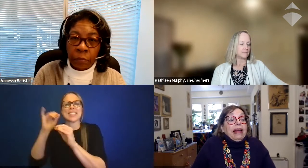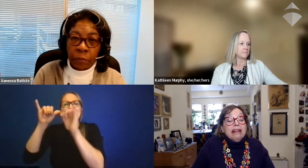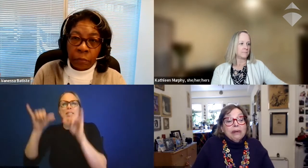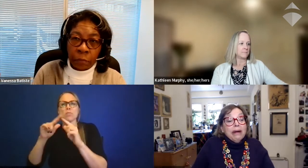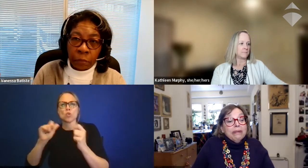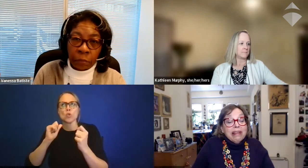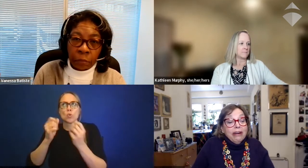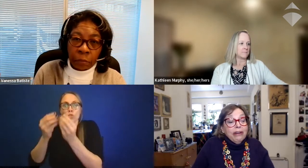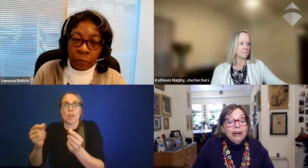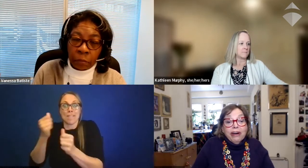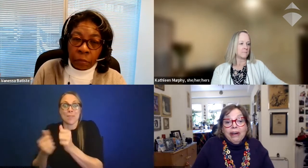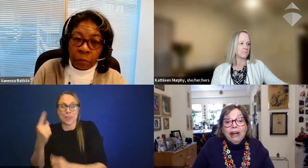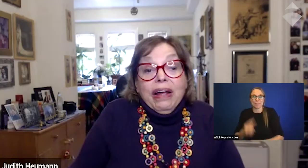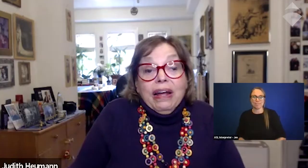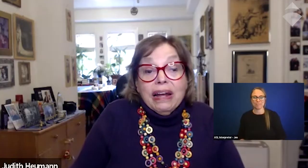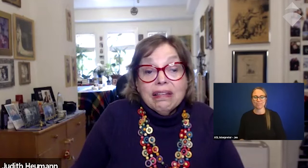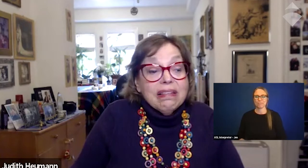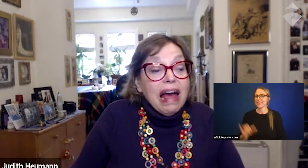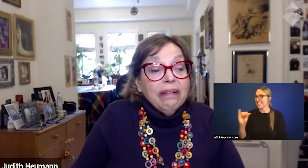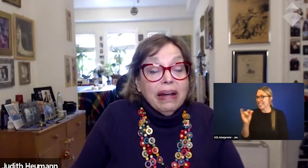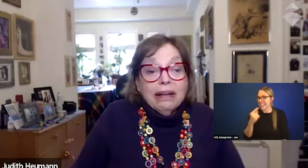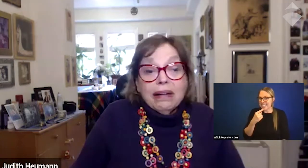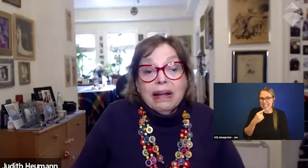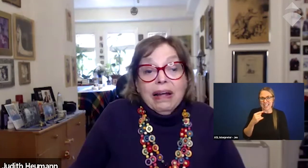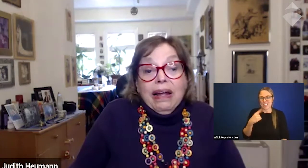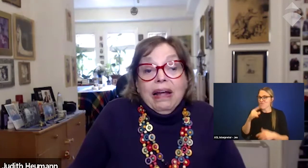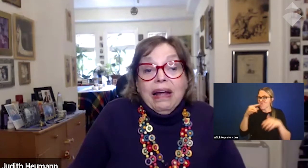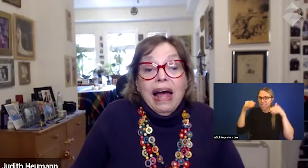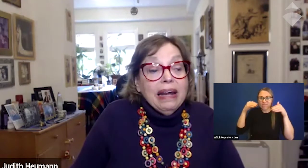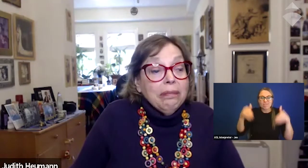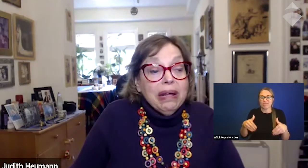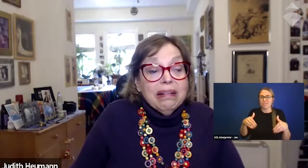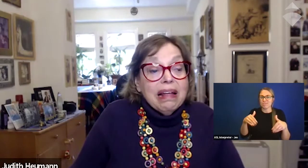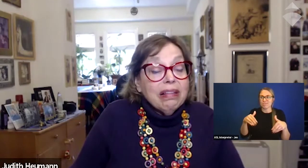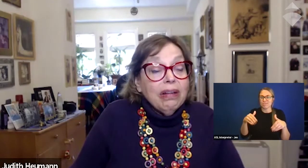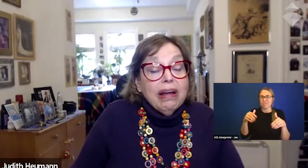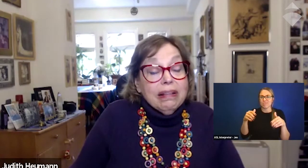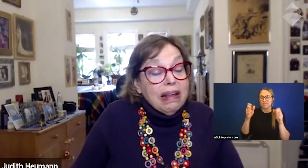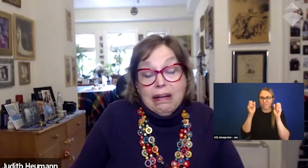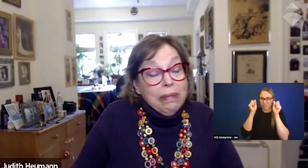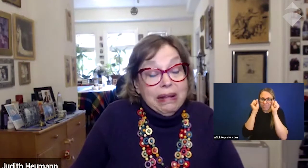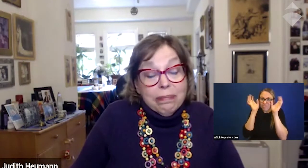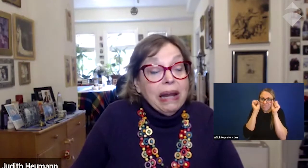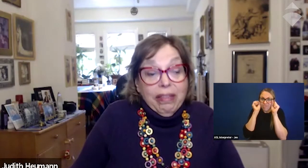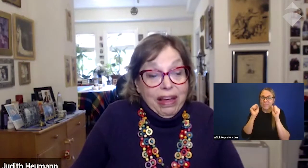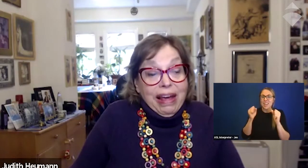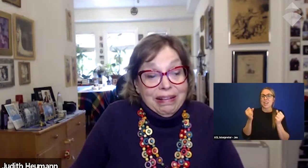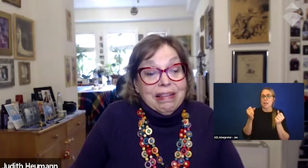It is what I was saying earlier, it's astounding and it means that the, it means many things.